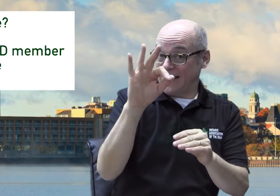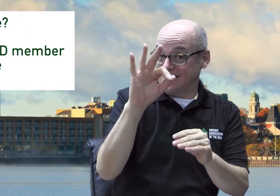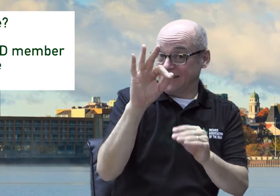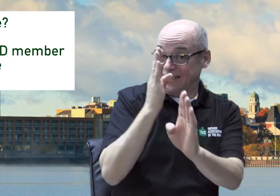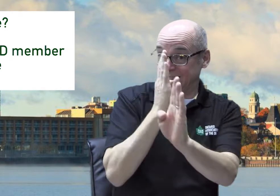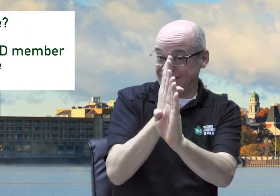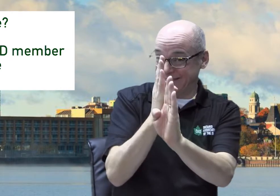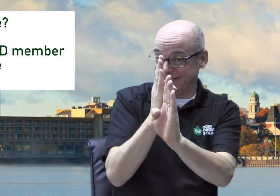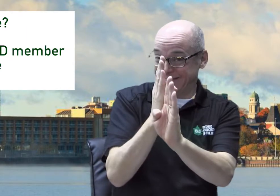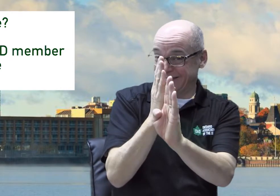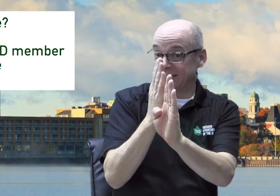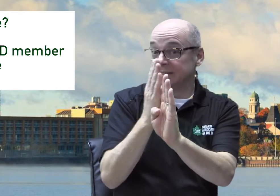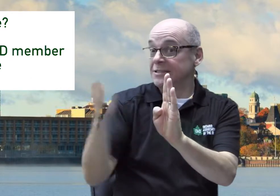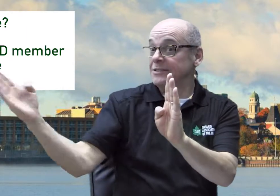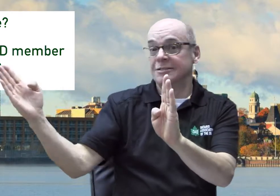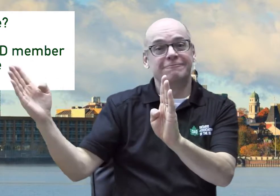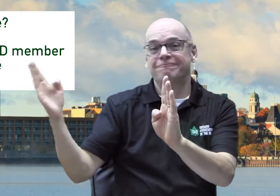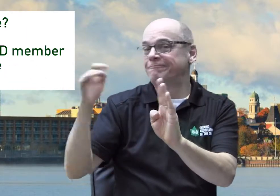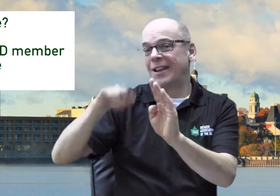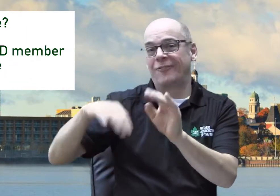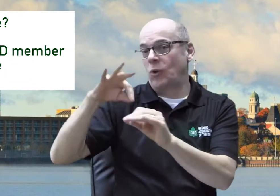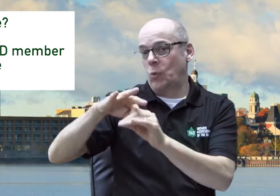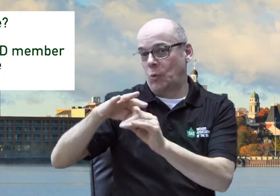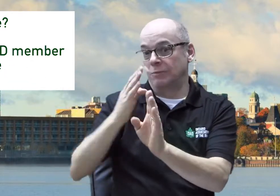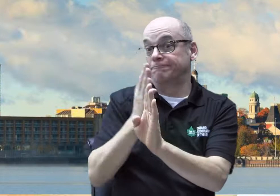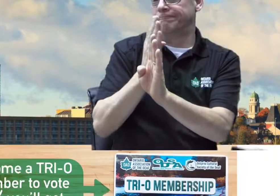If you become member on March 20th or later, you can't vote.